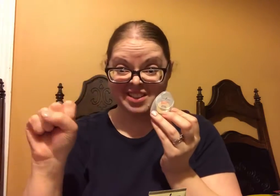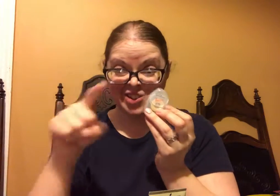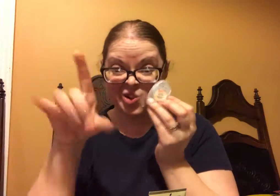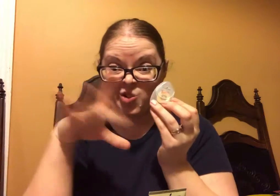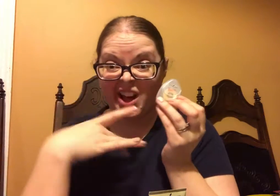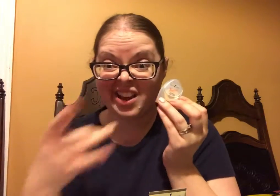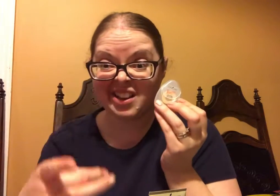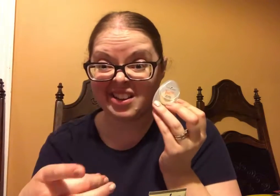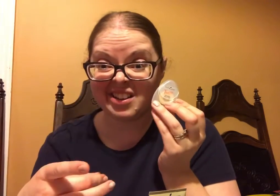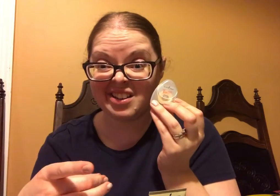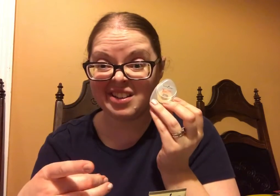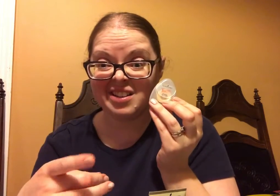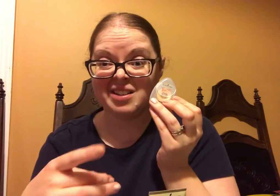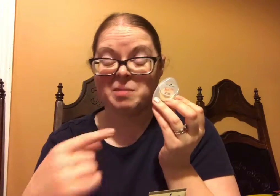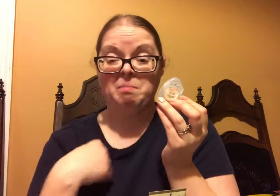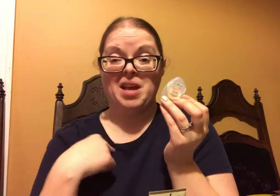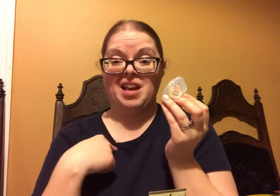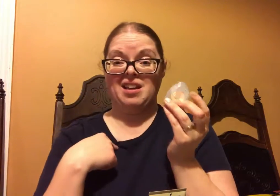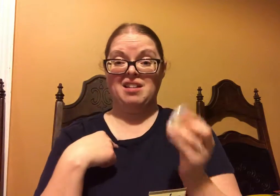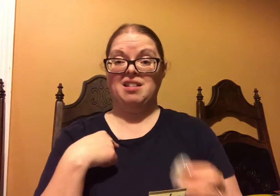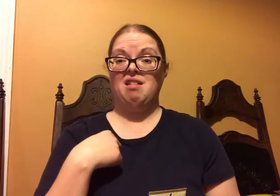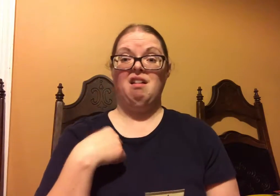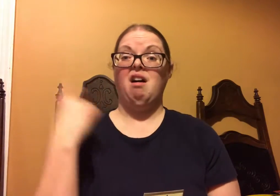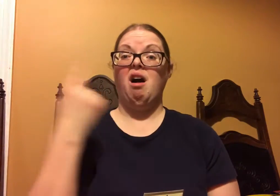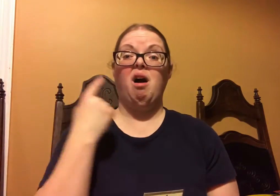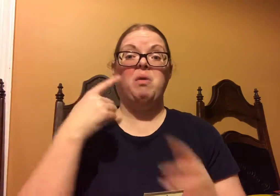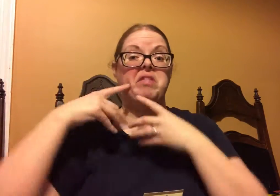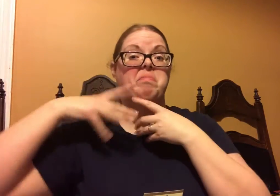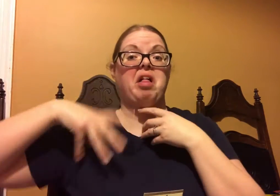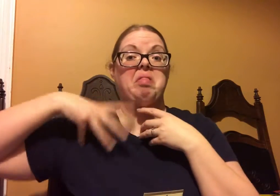And their floss...do you like to floss?